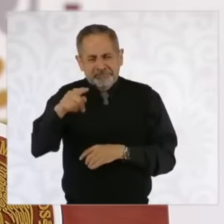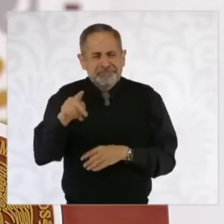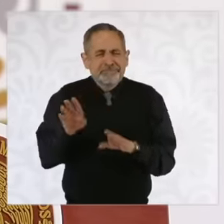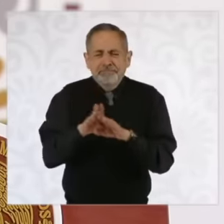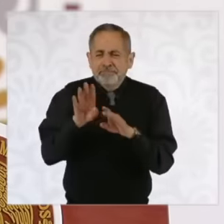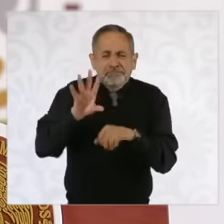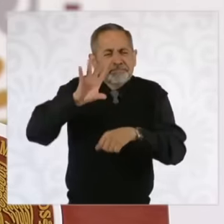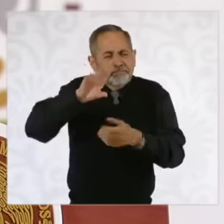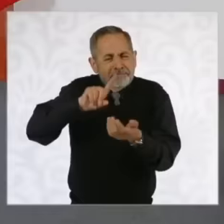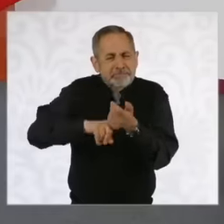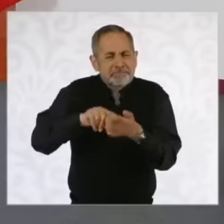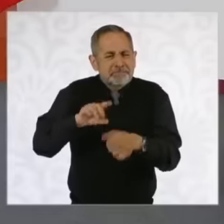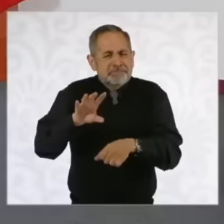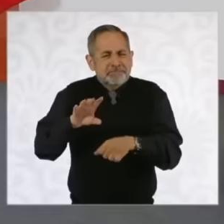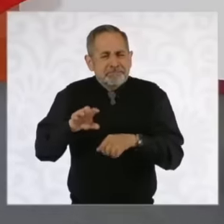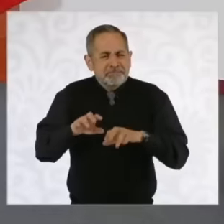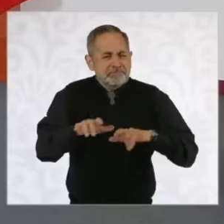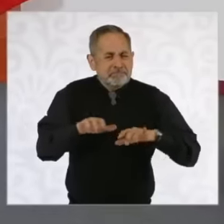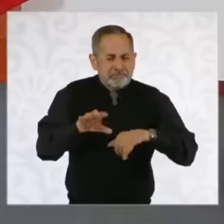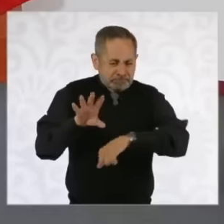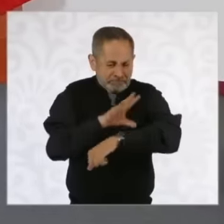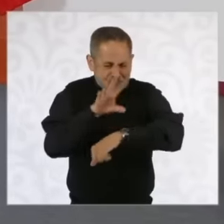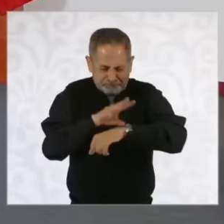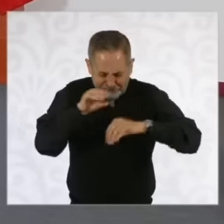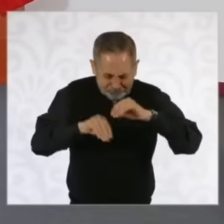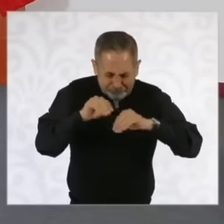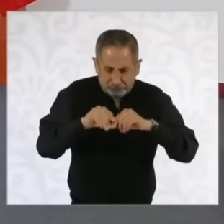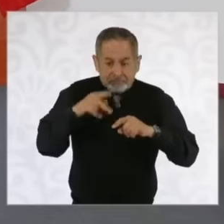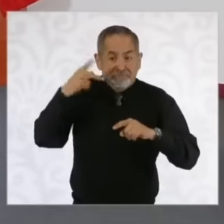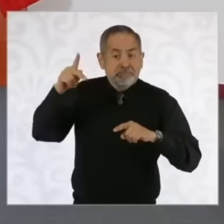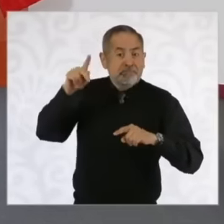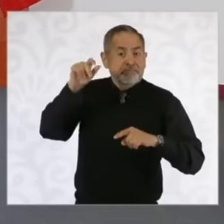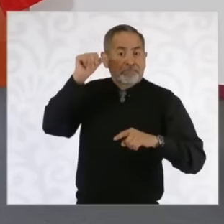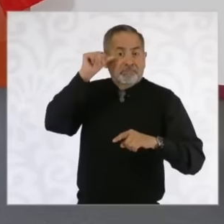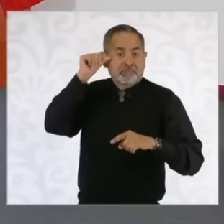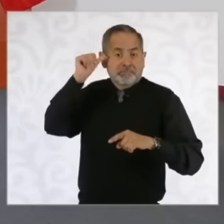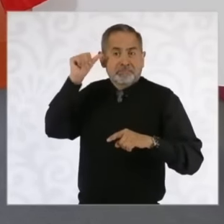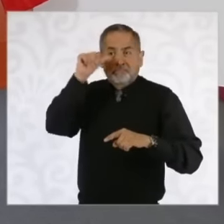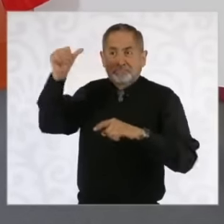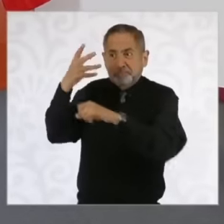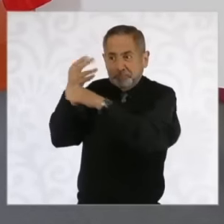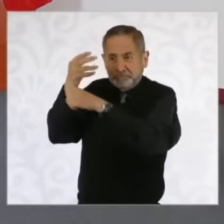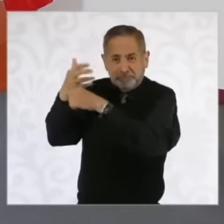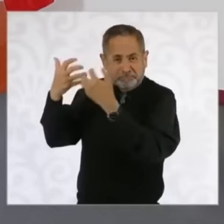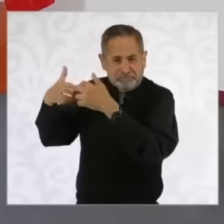many of which are manufactured in Asia, particularly In Taiwan, they will begin